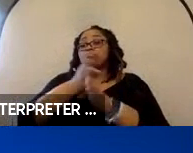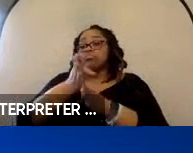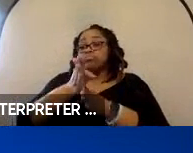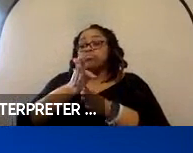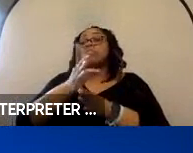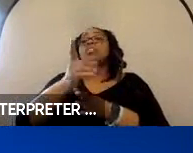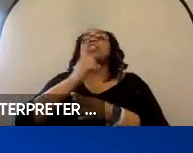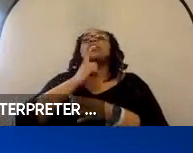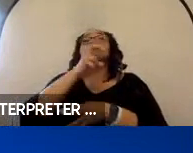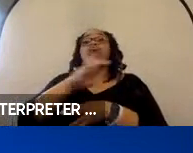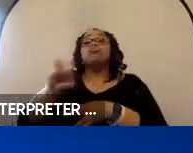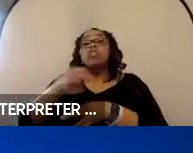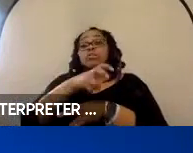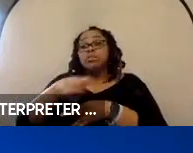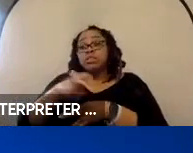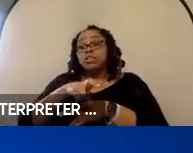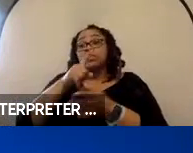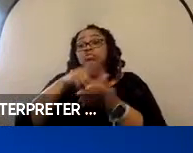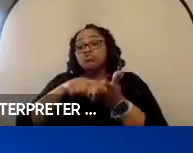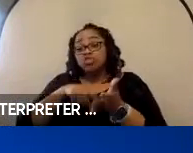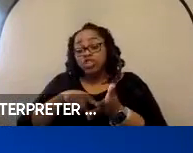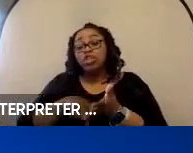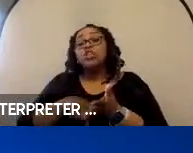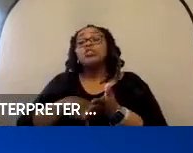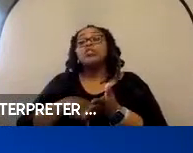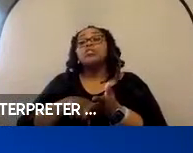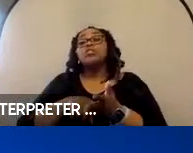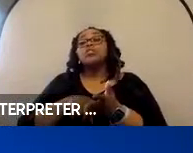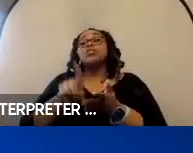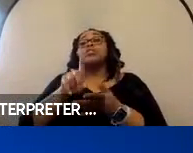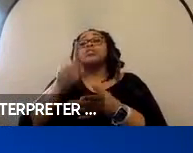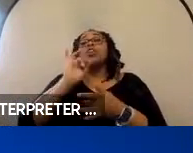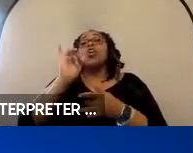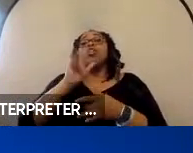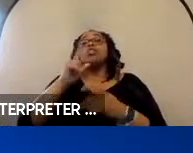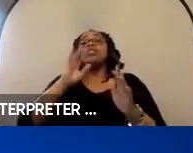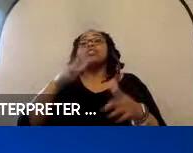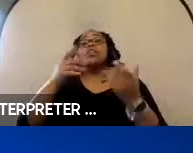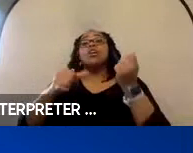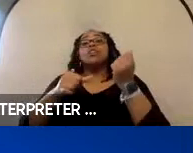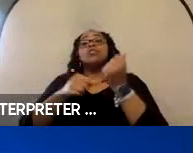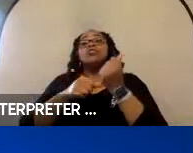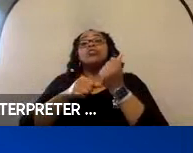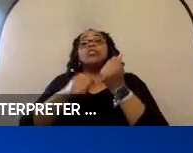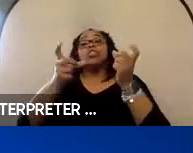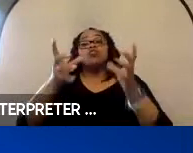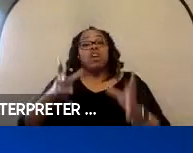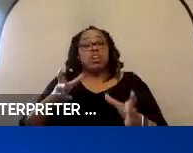Research Institute, where she is also serving as an Associate Director. The most recent